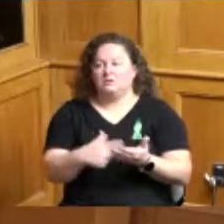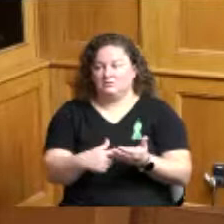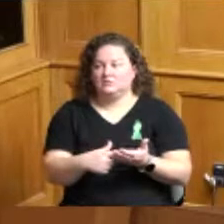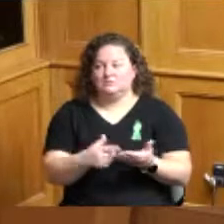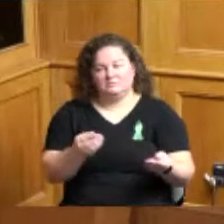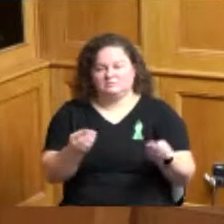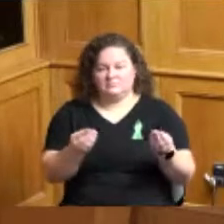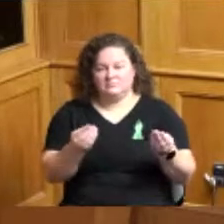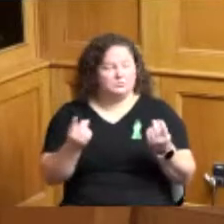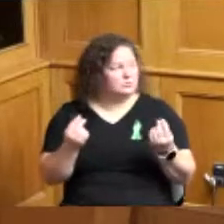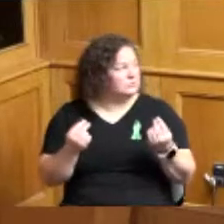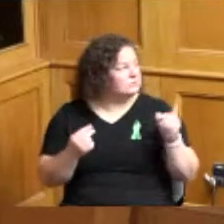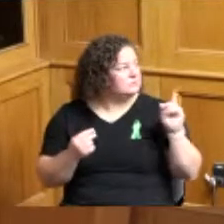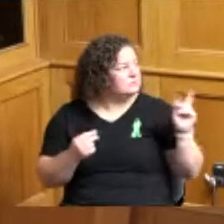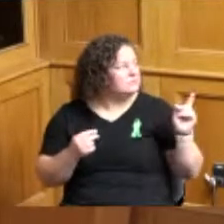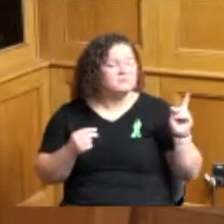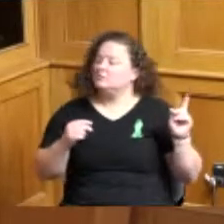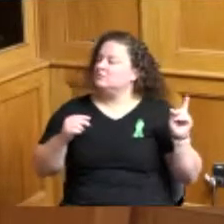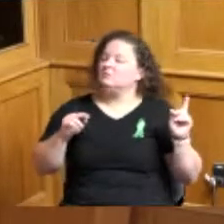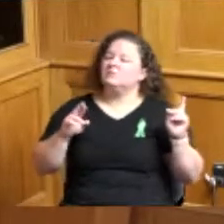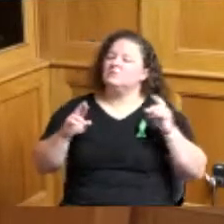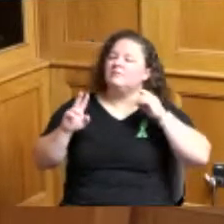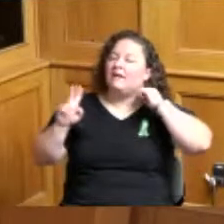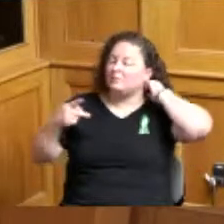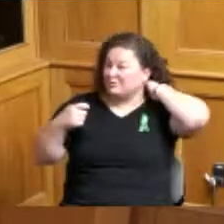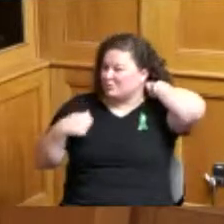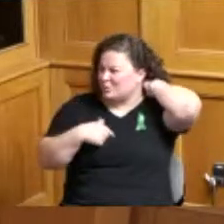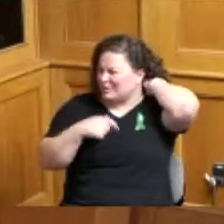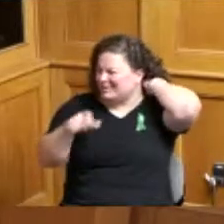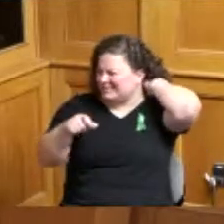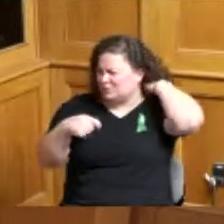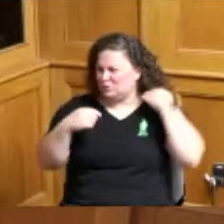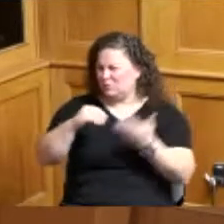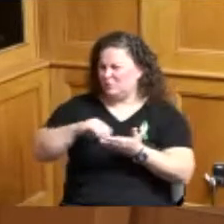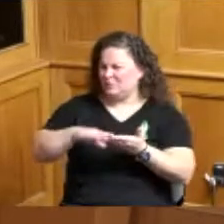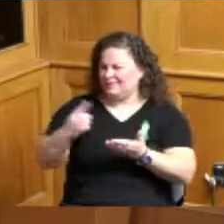maybe we could get something in writing I mean I agree you know we ain't I'm not first really